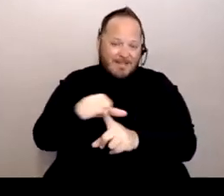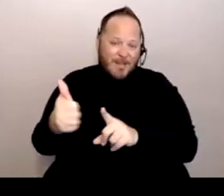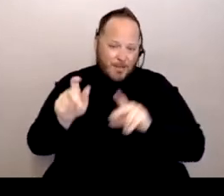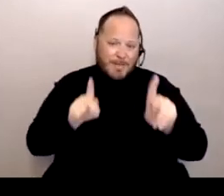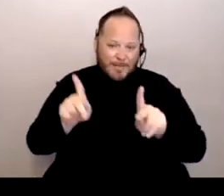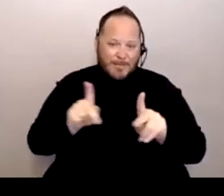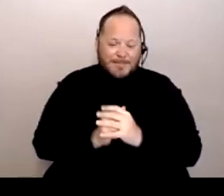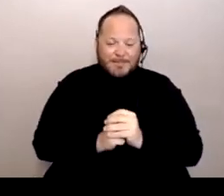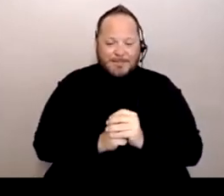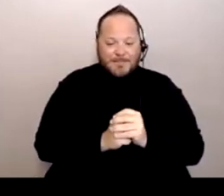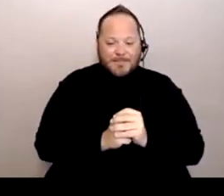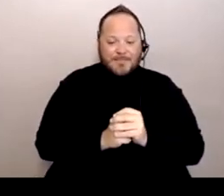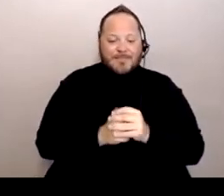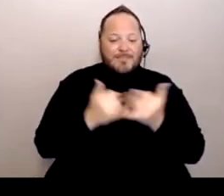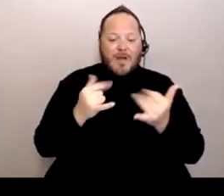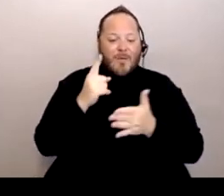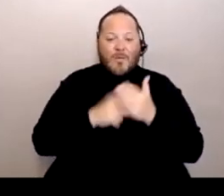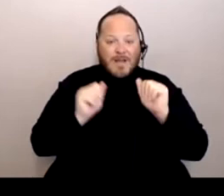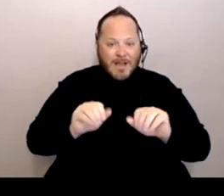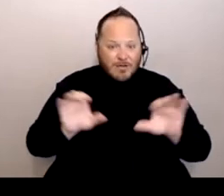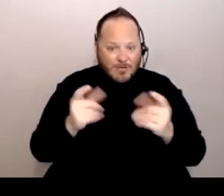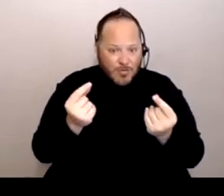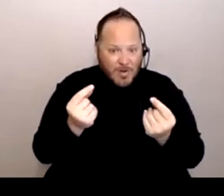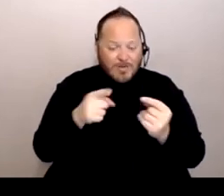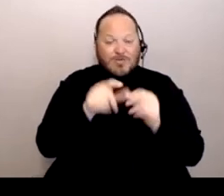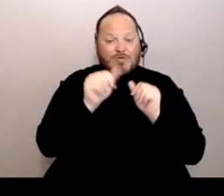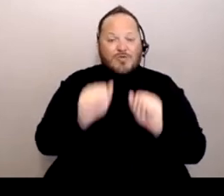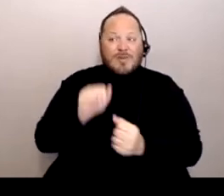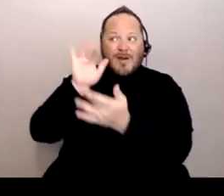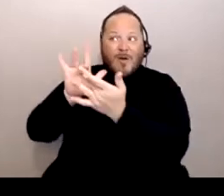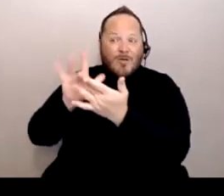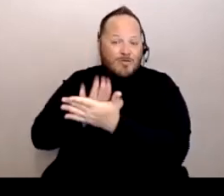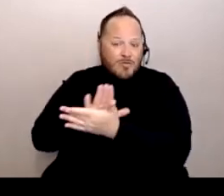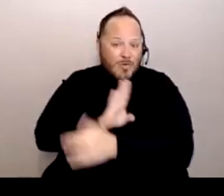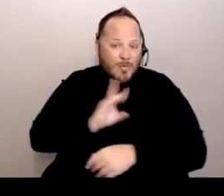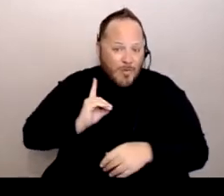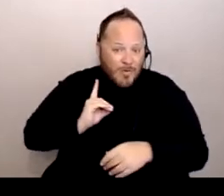What can you do? You can go to your school boards and give public comment.